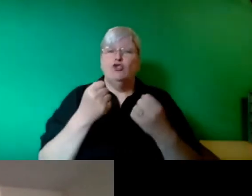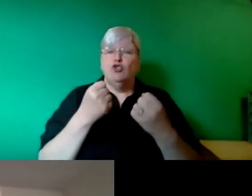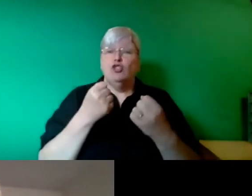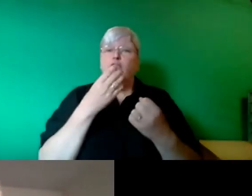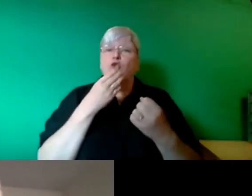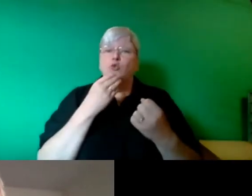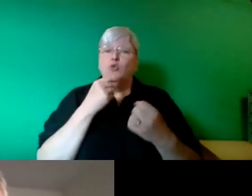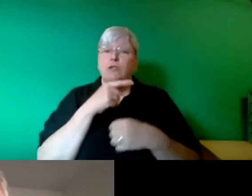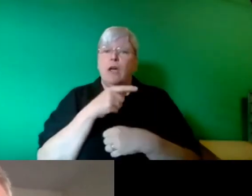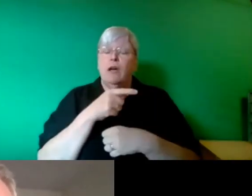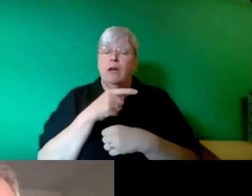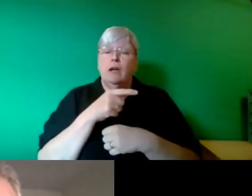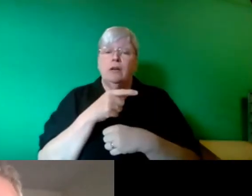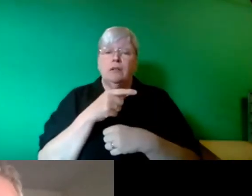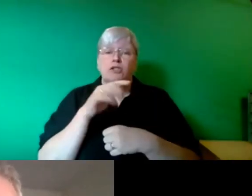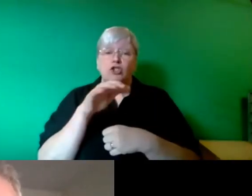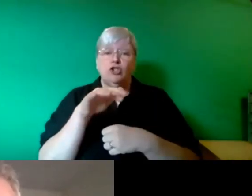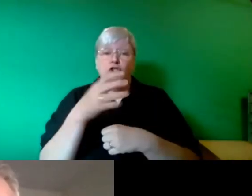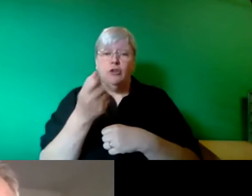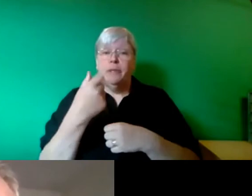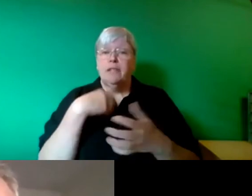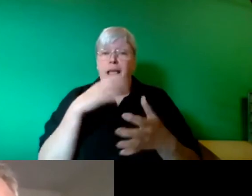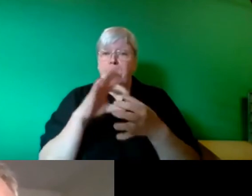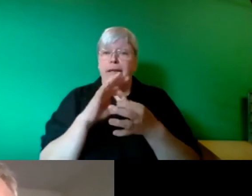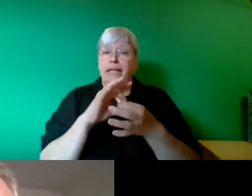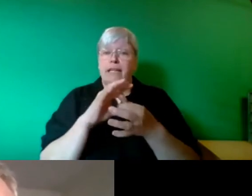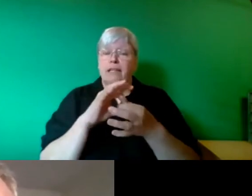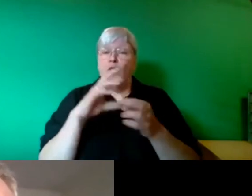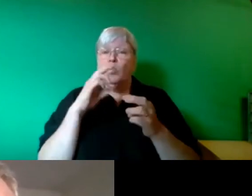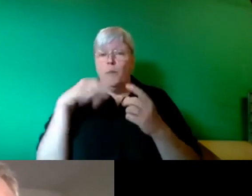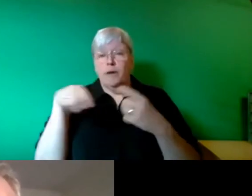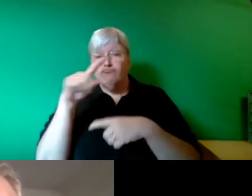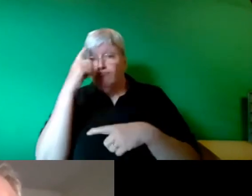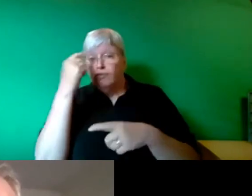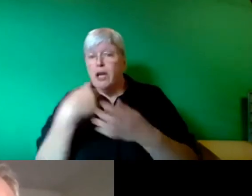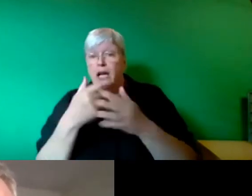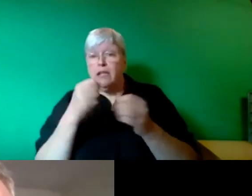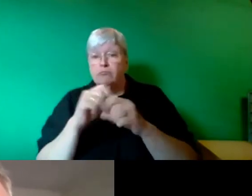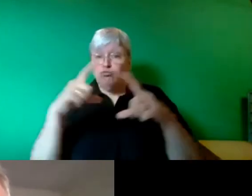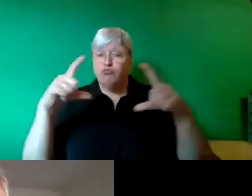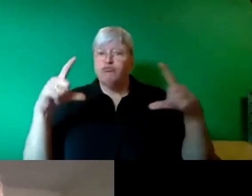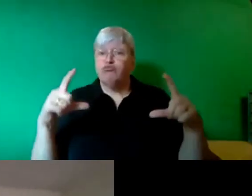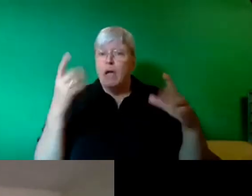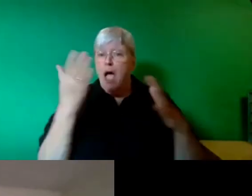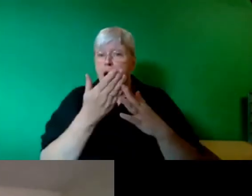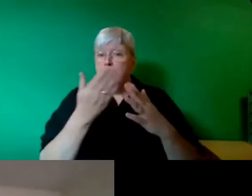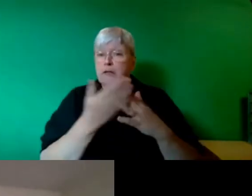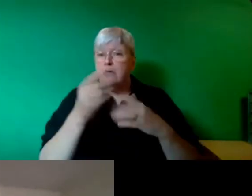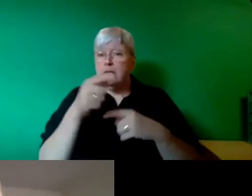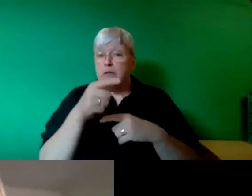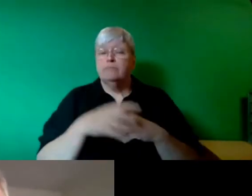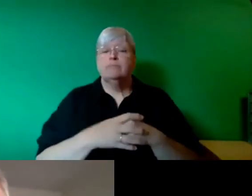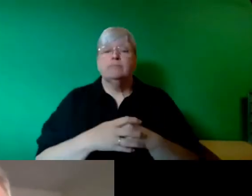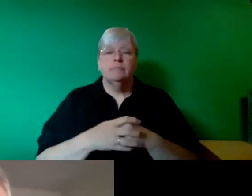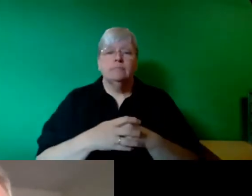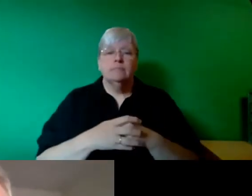hopefully the participants in this call will be able to access it. This shows I think,